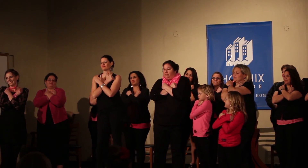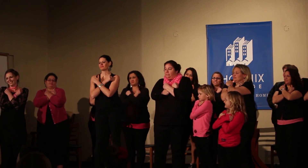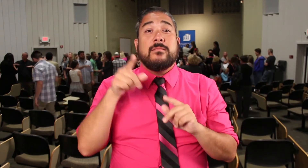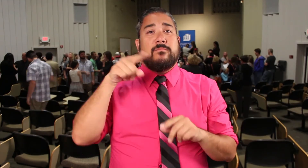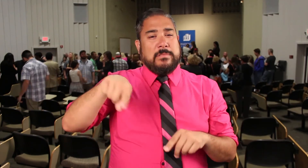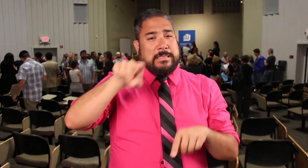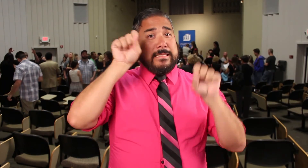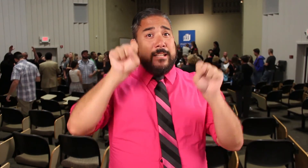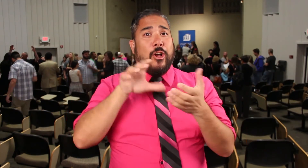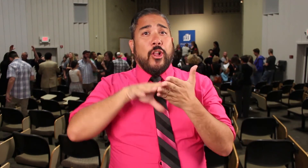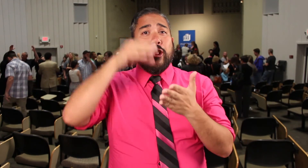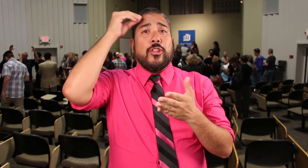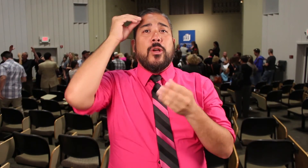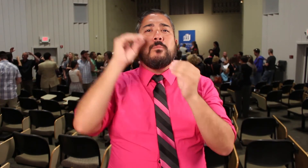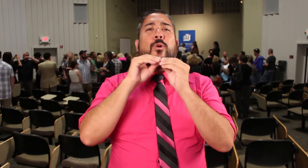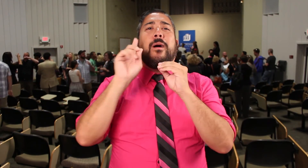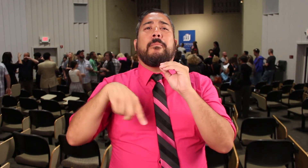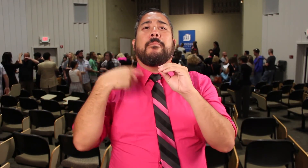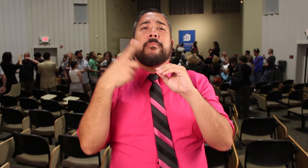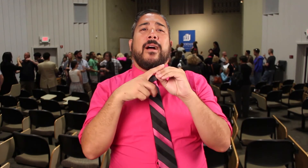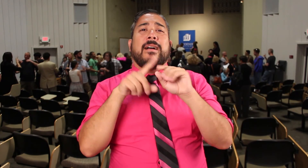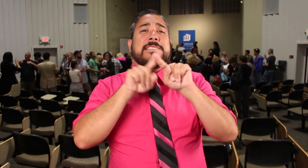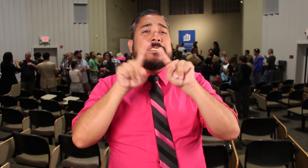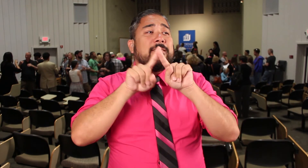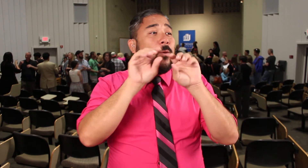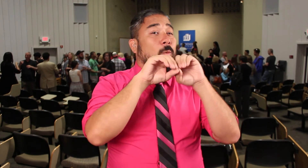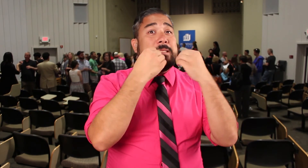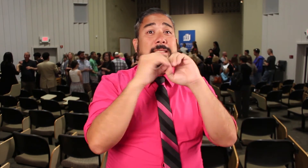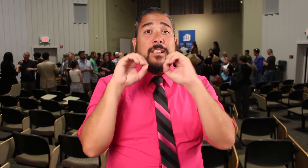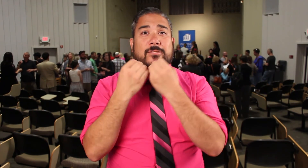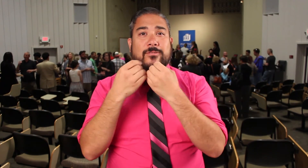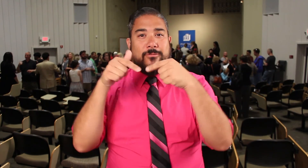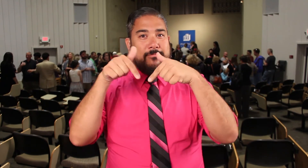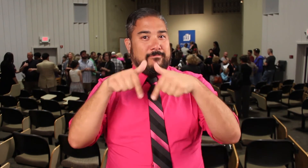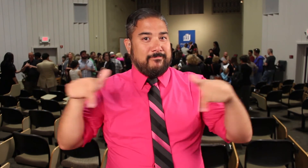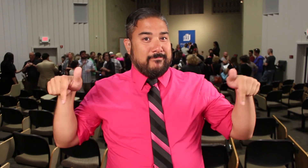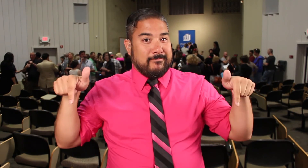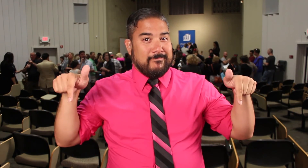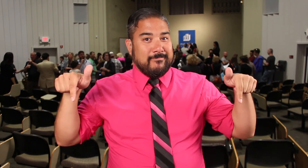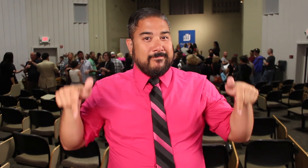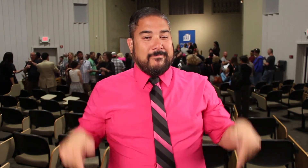You can learn more about the organizations that got involved by following the links that we have posted below.